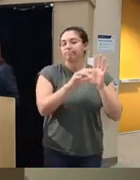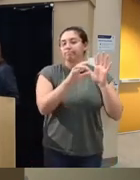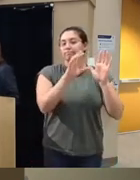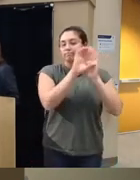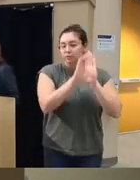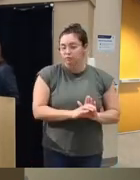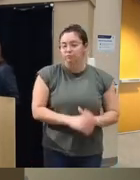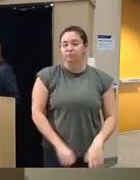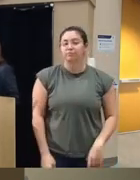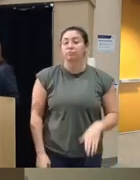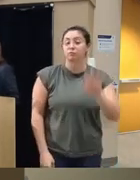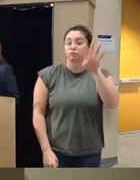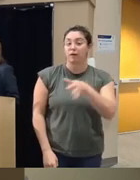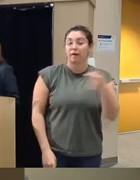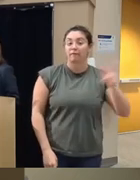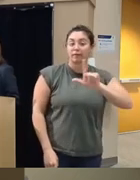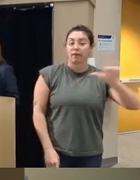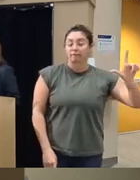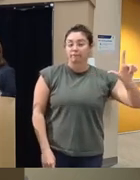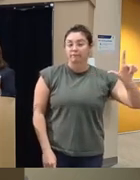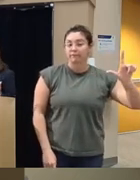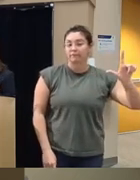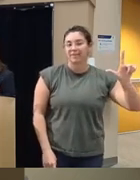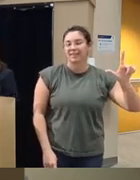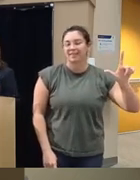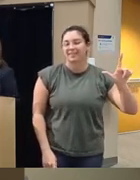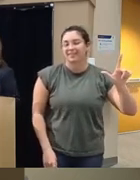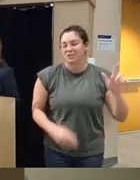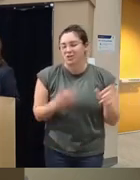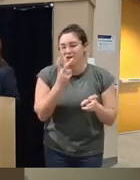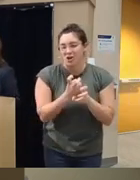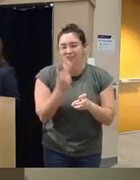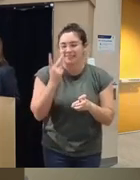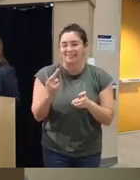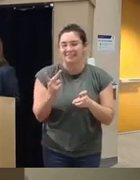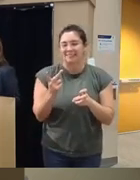to the left um so the first one you can't it's not it's hard to see because it's white font below it